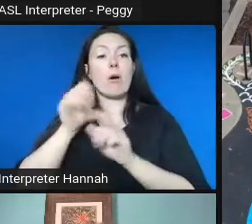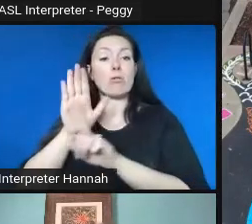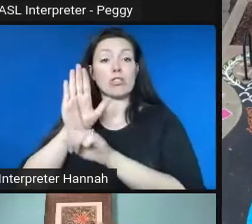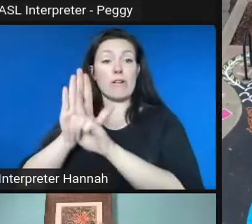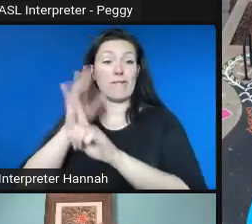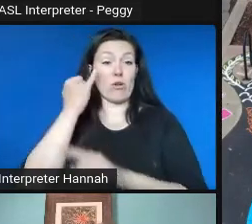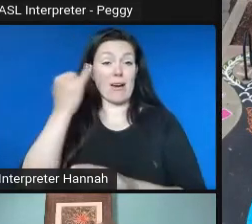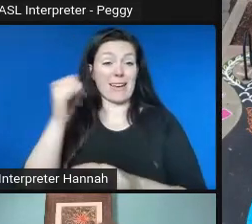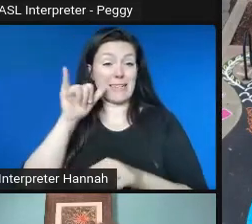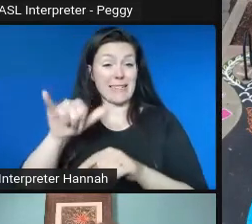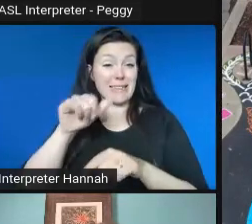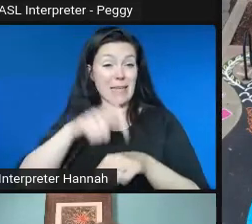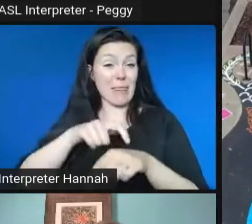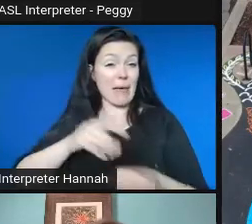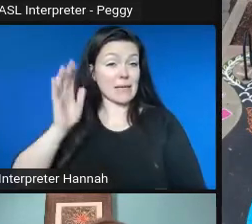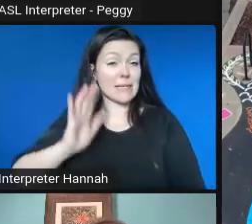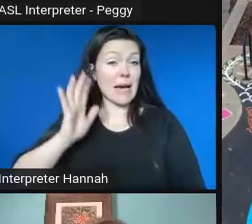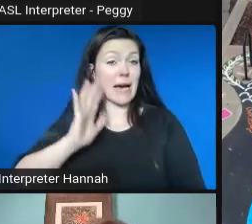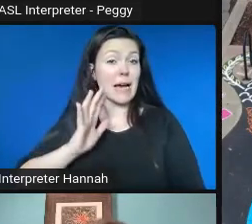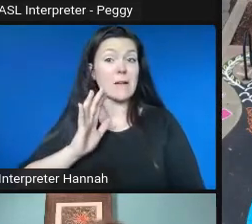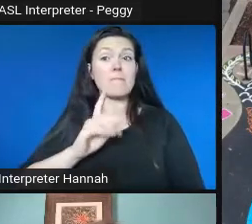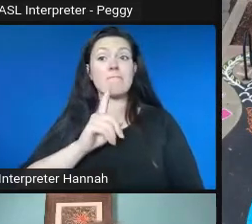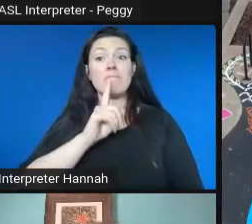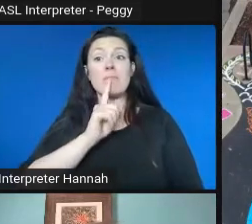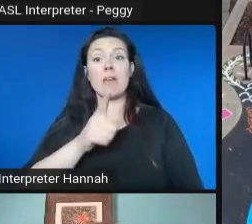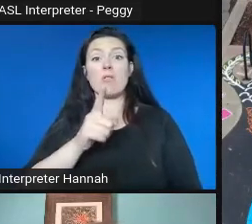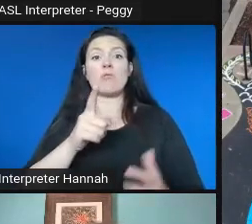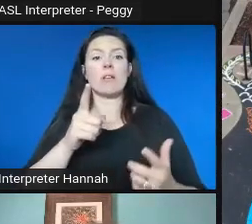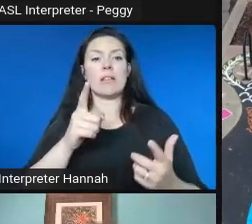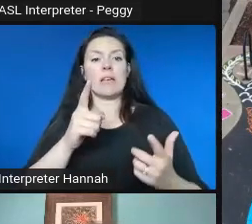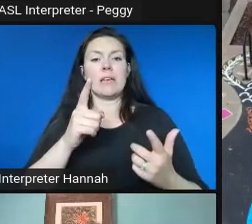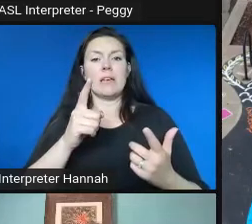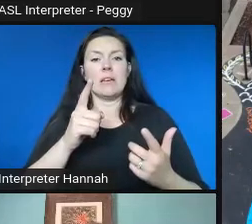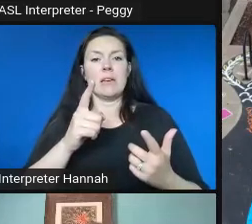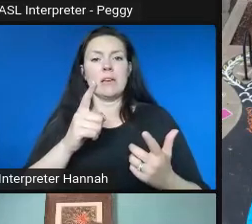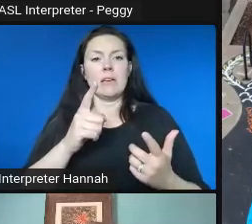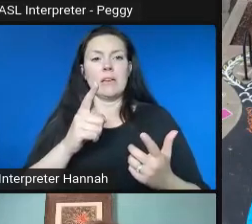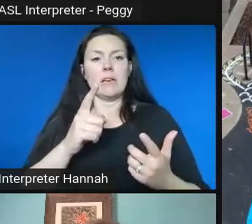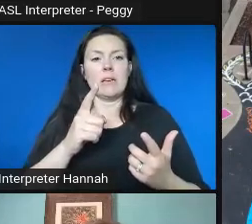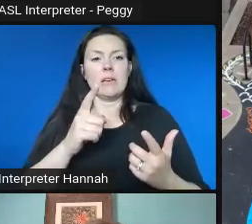were, you know, creating a parklet where people could